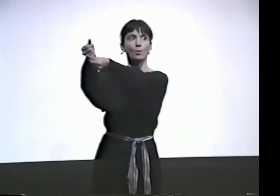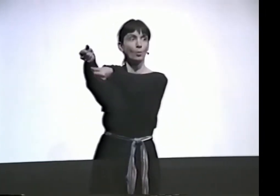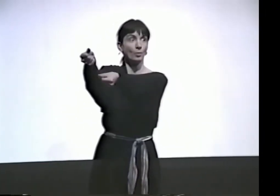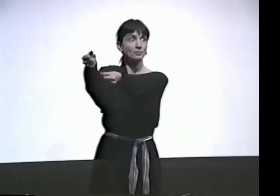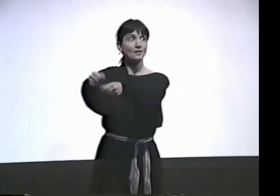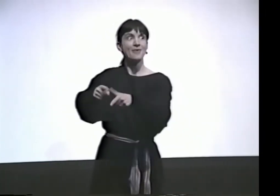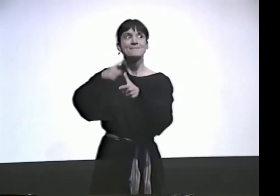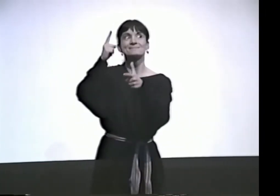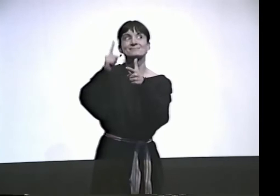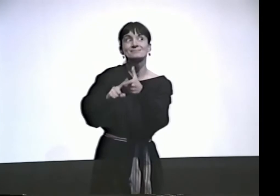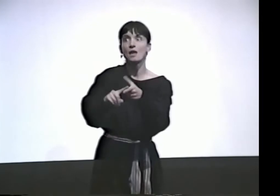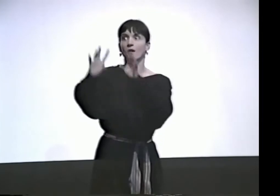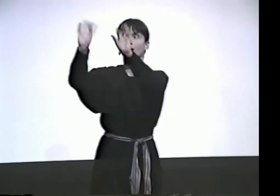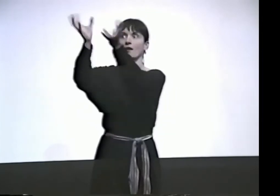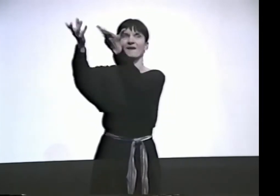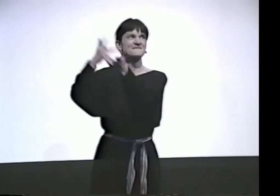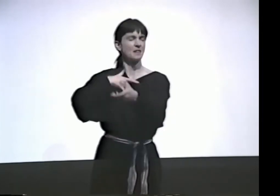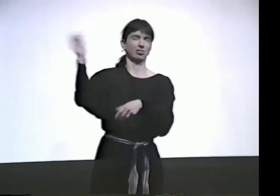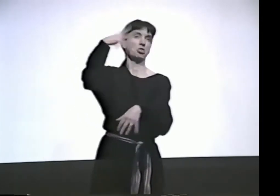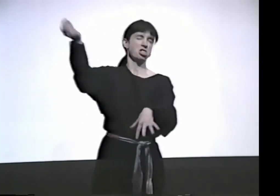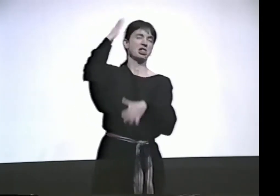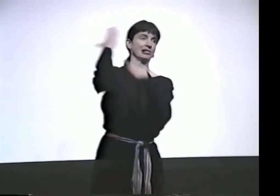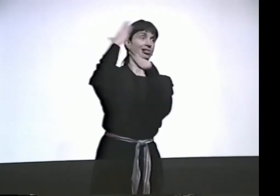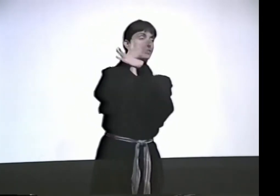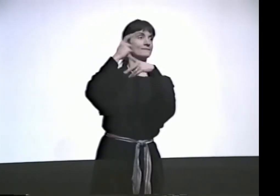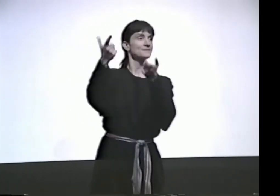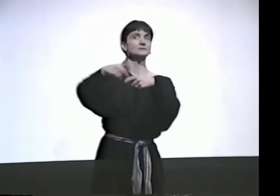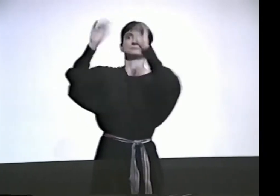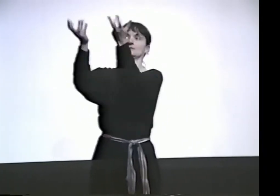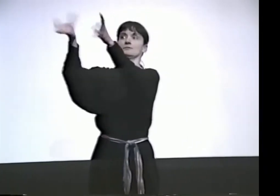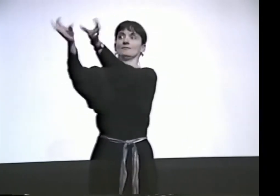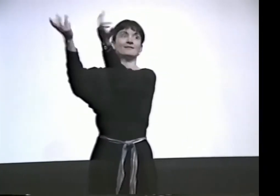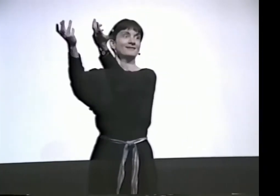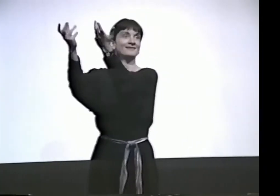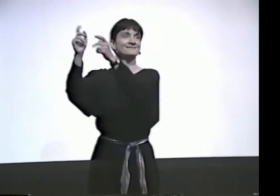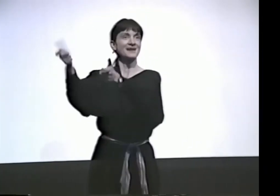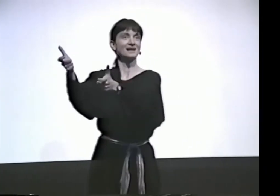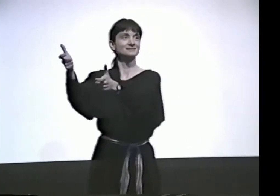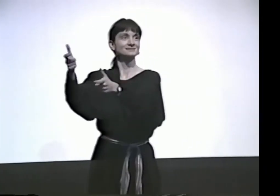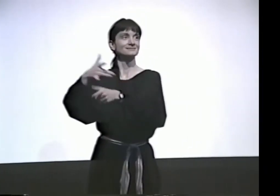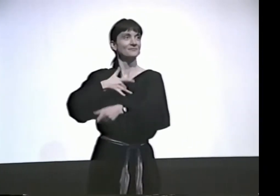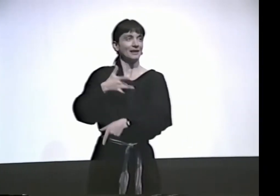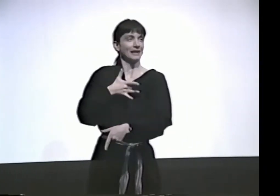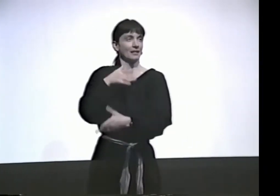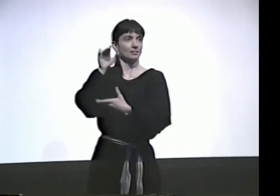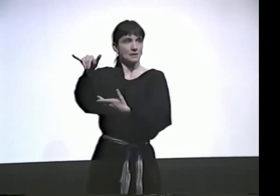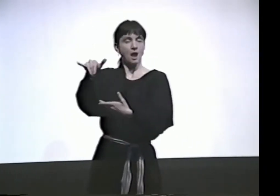BUT IT GOES FAST, BUT I WANT THE FEELING OF SMOOTHNESS. THEN THE SIRENS ARE A REAL INTERRUPTION,